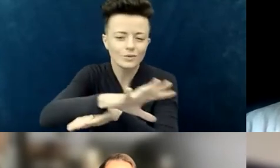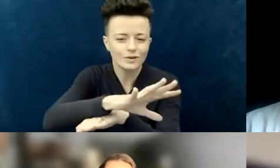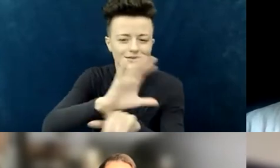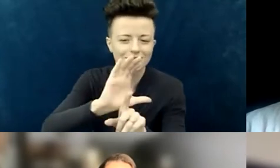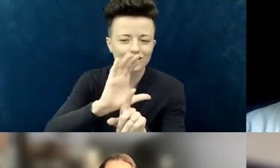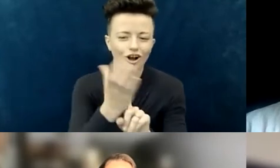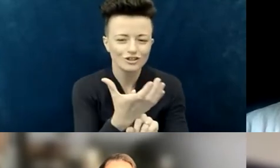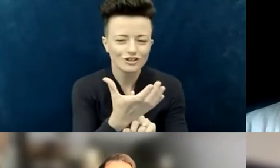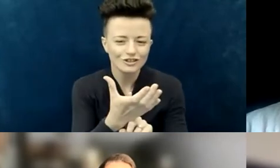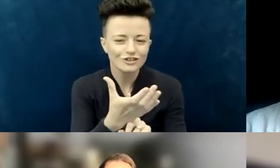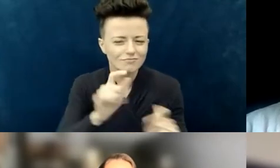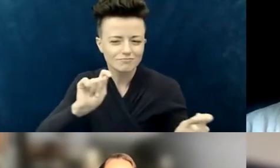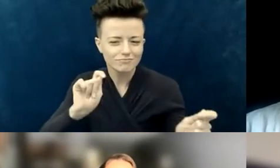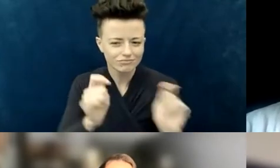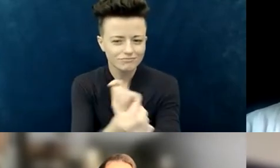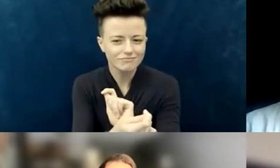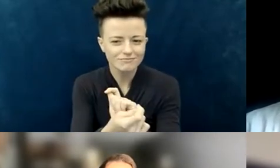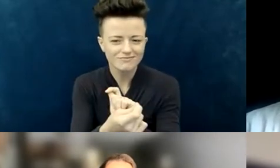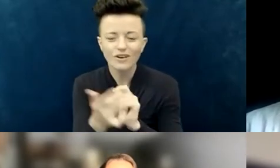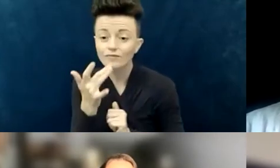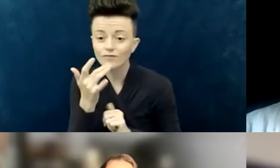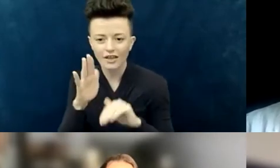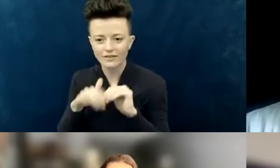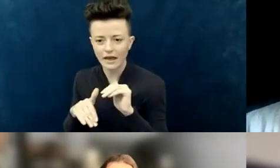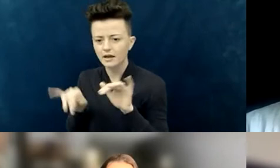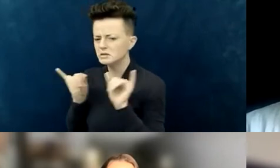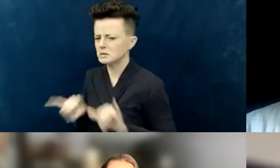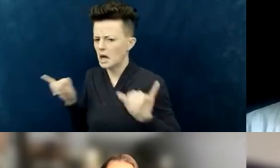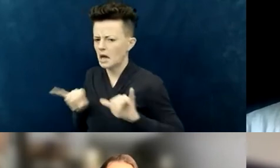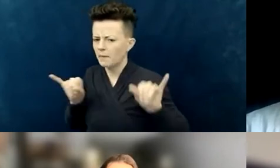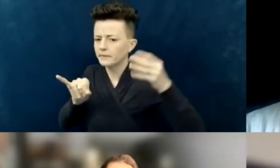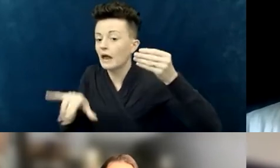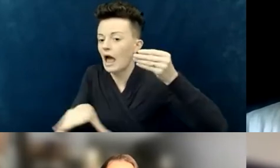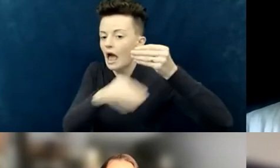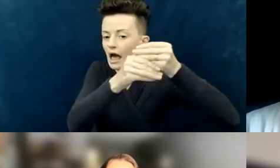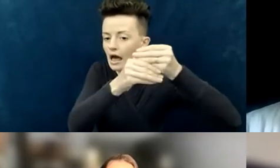than adding on this new thing where, then, everybody else is still doing the other thing